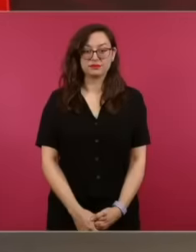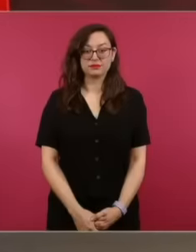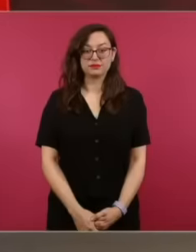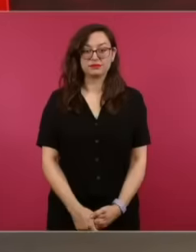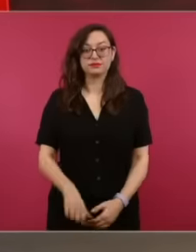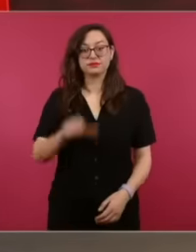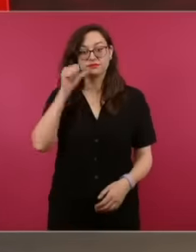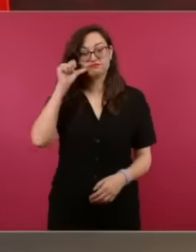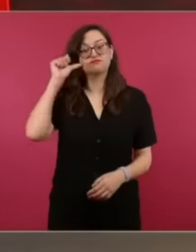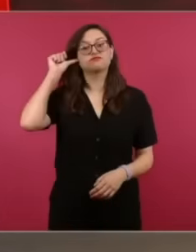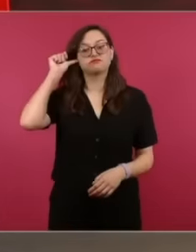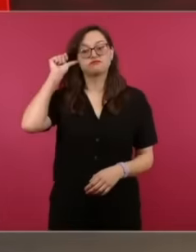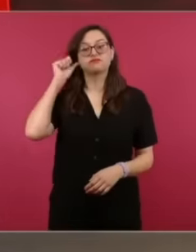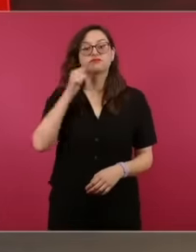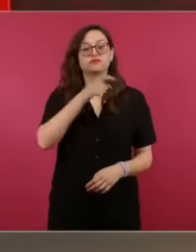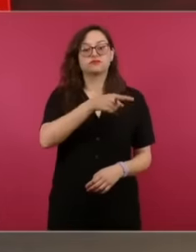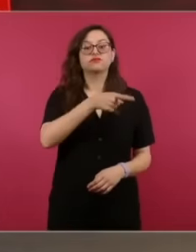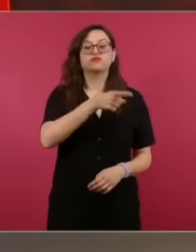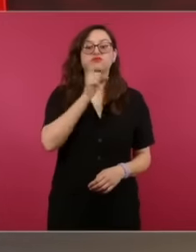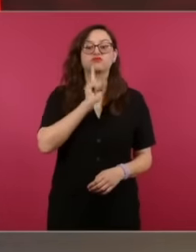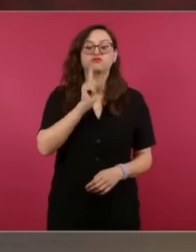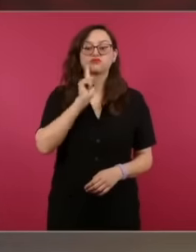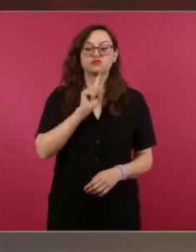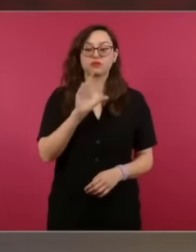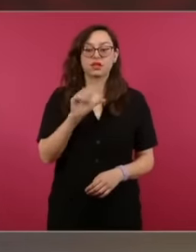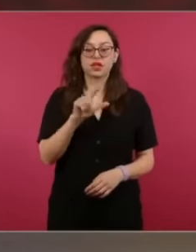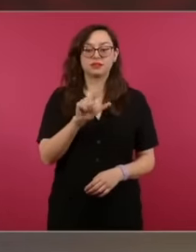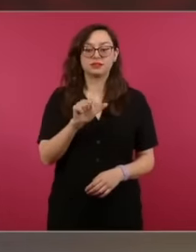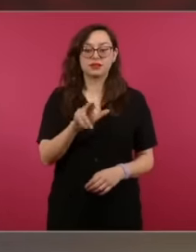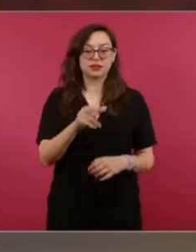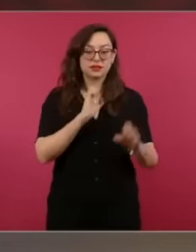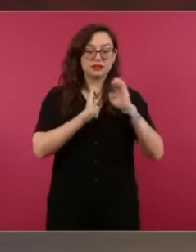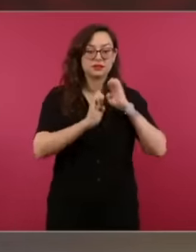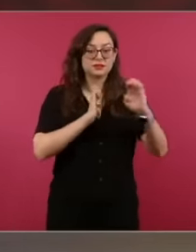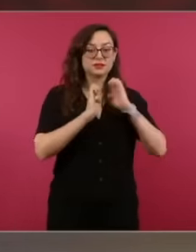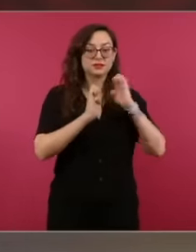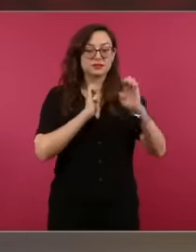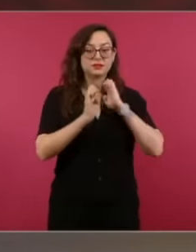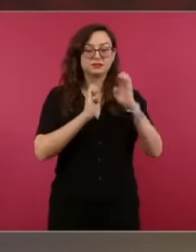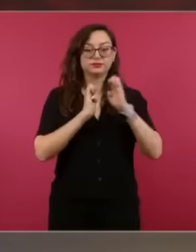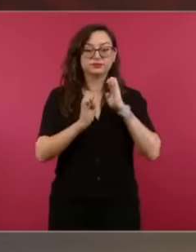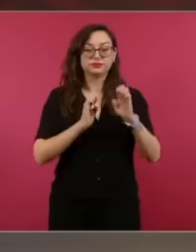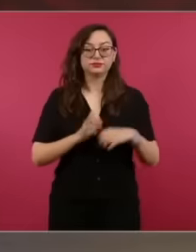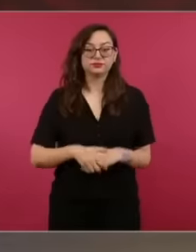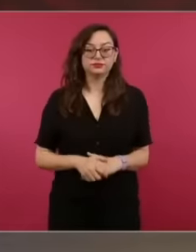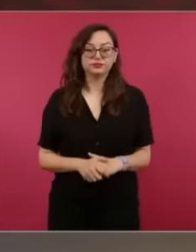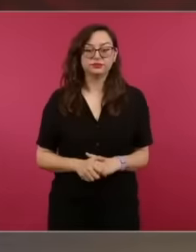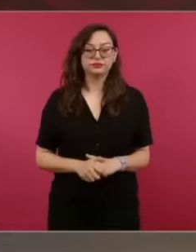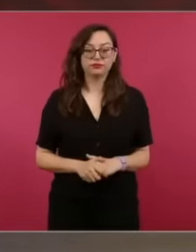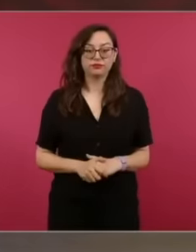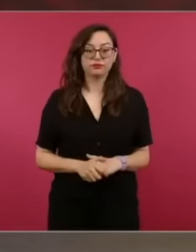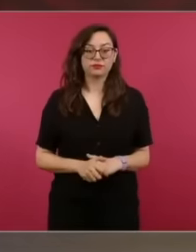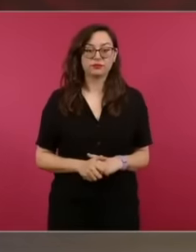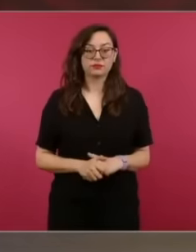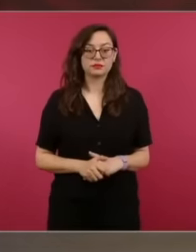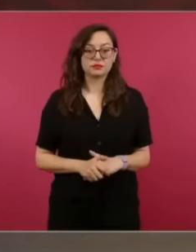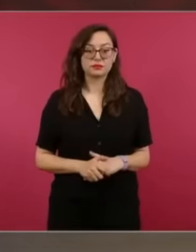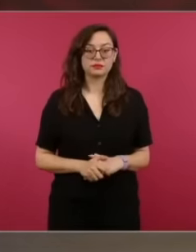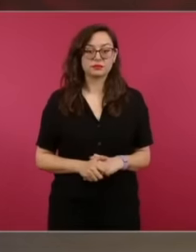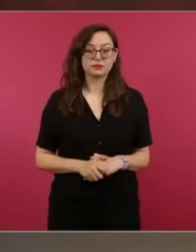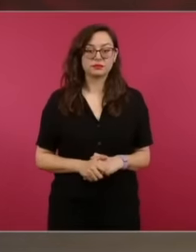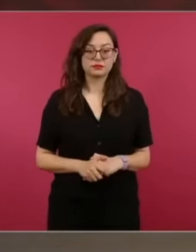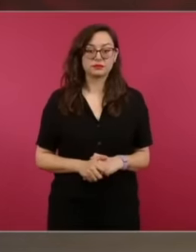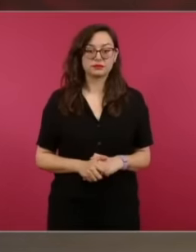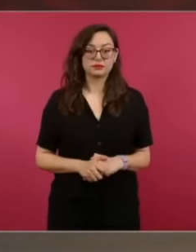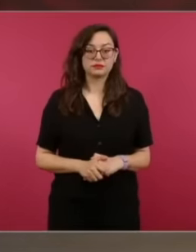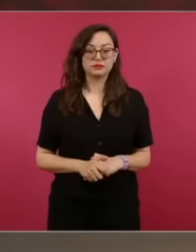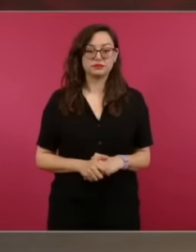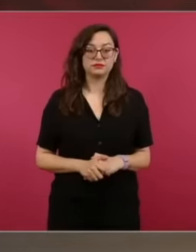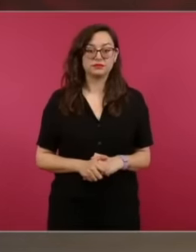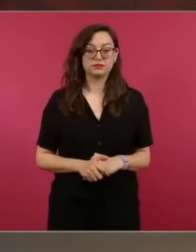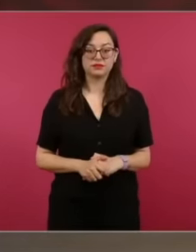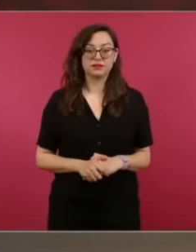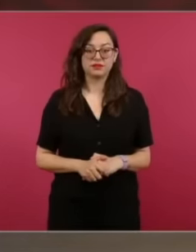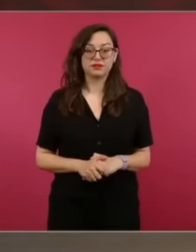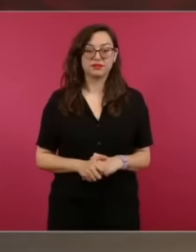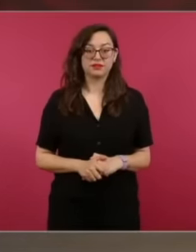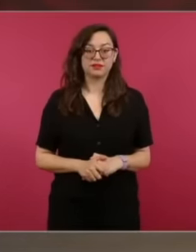Casal Yes Where is Manuel Ah was